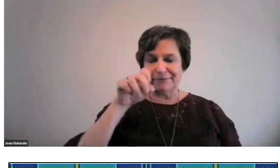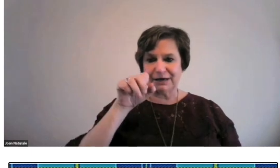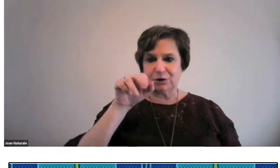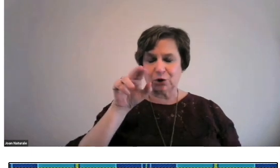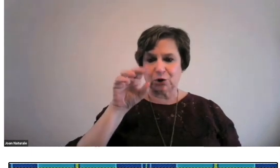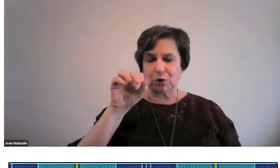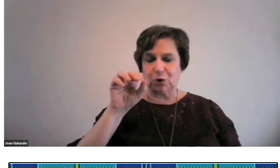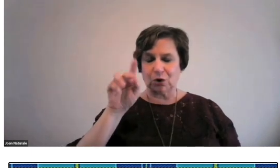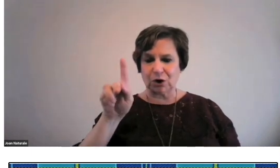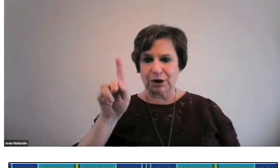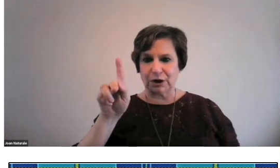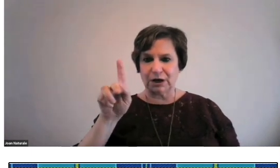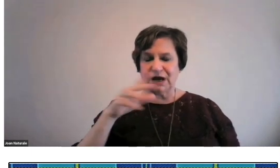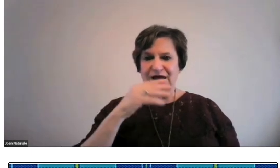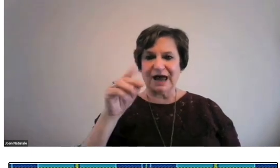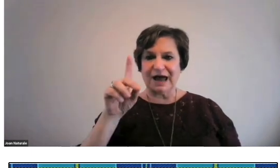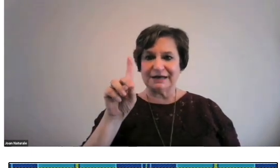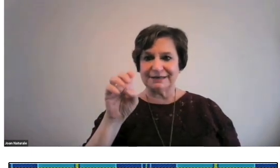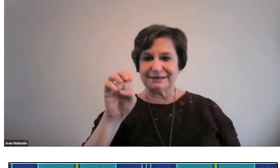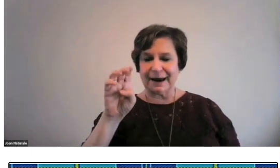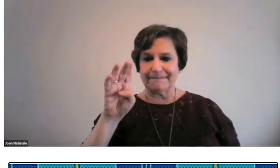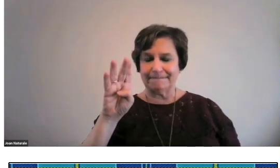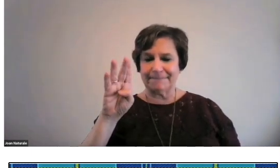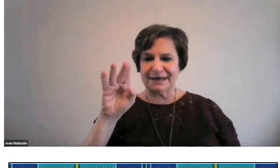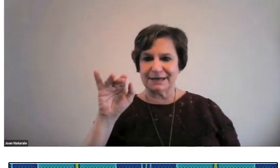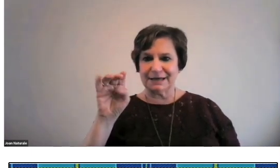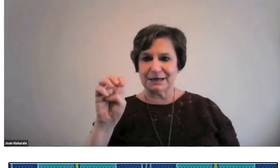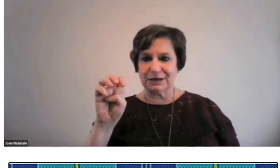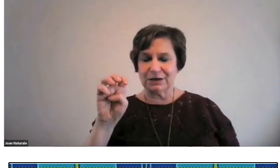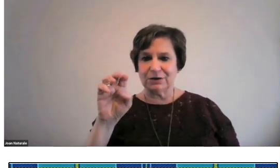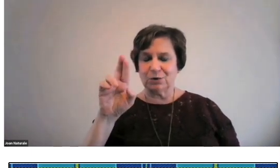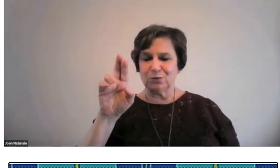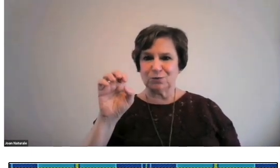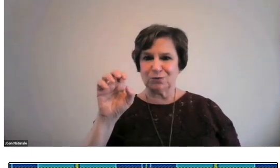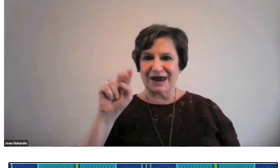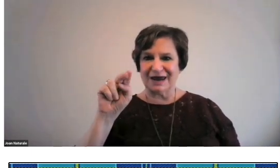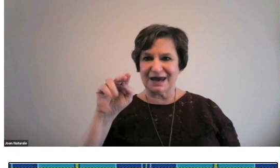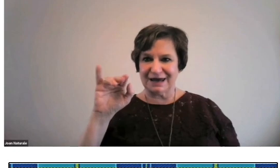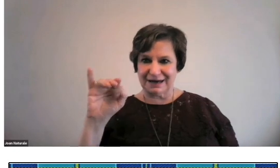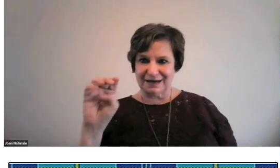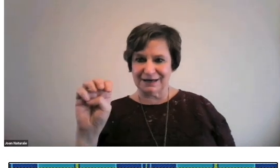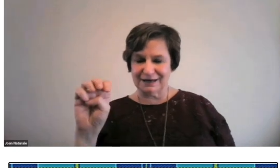We had students, Peter, Cooke, and Debbie Reny.